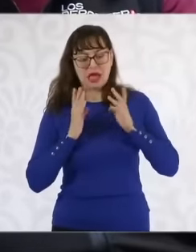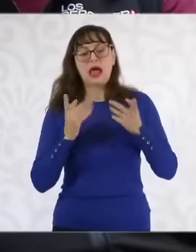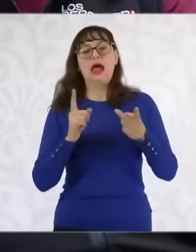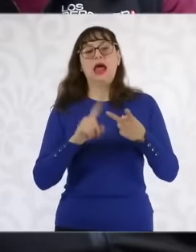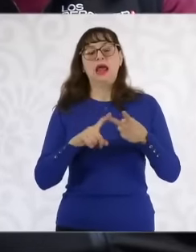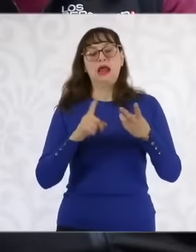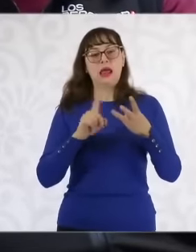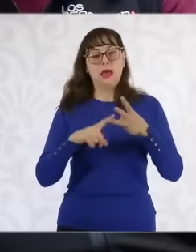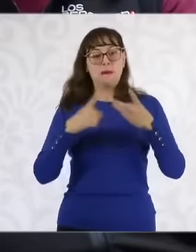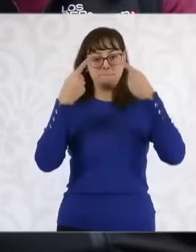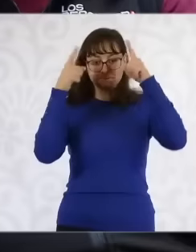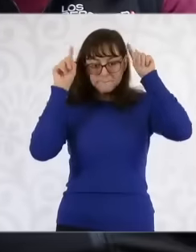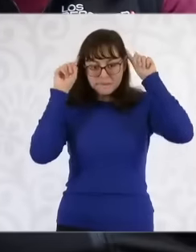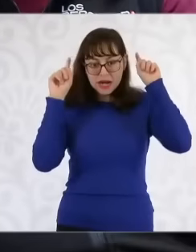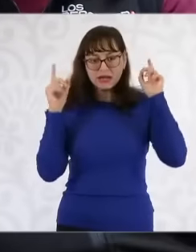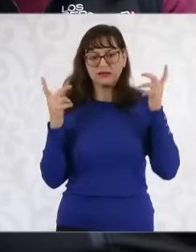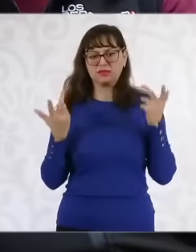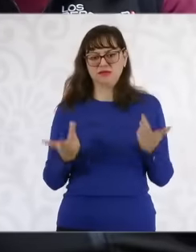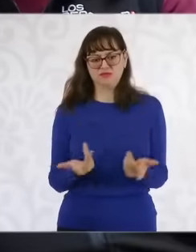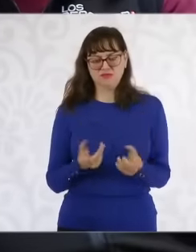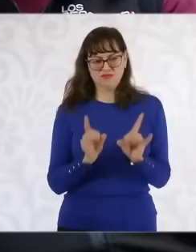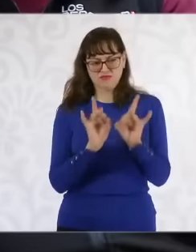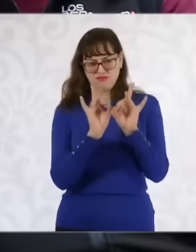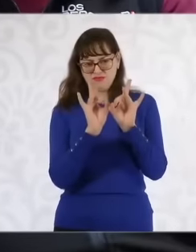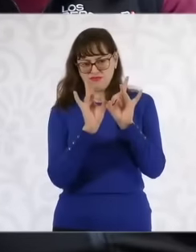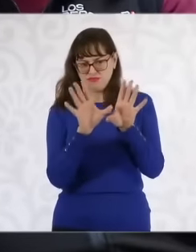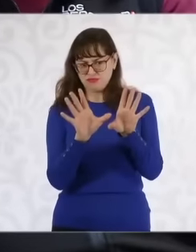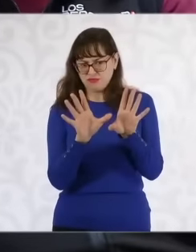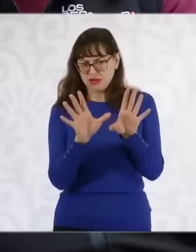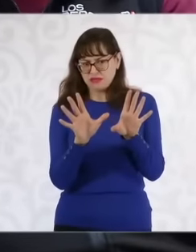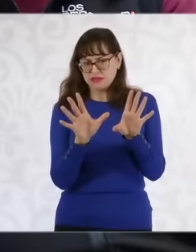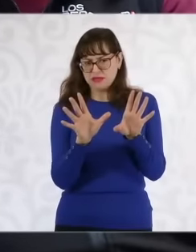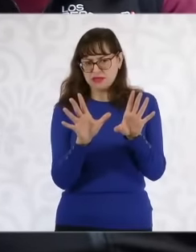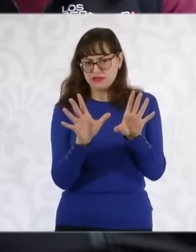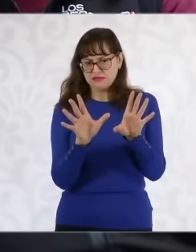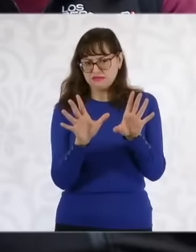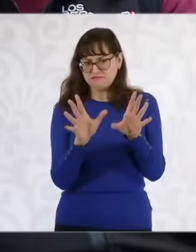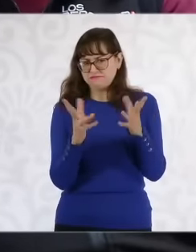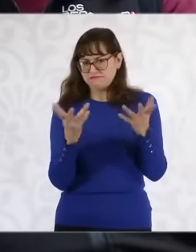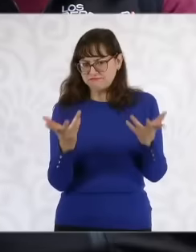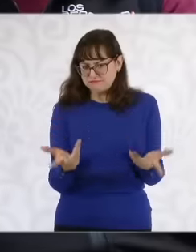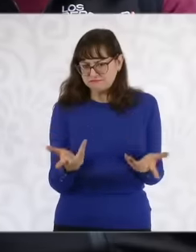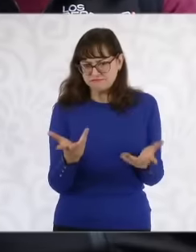Sinaloa but also in other states regarding how official responses are given regarding certain uh certain homicides that